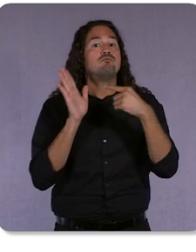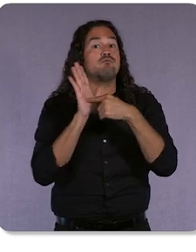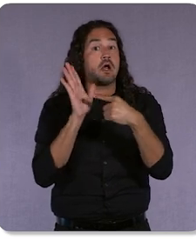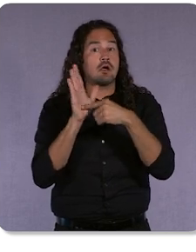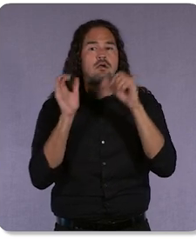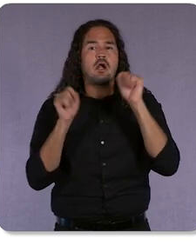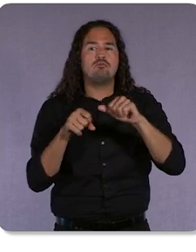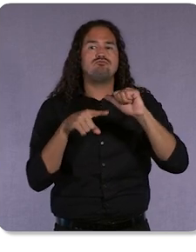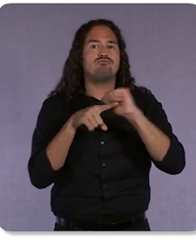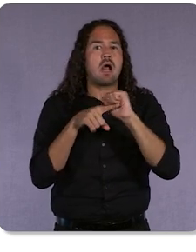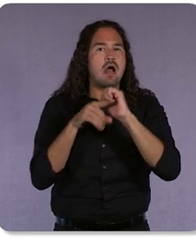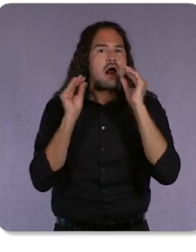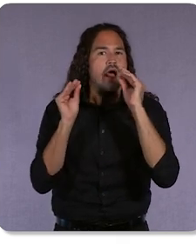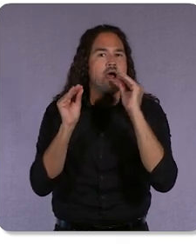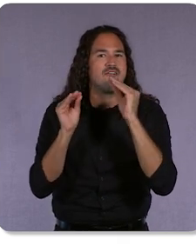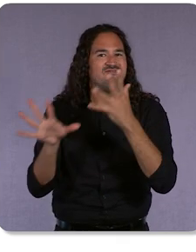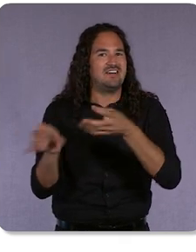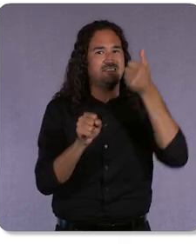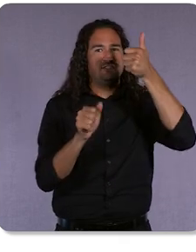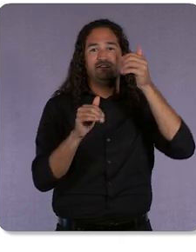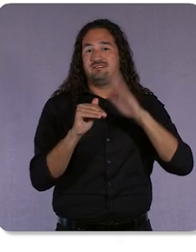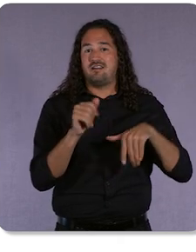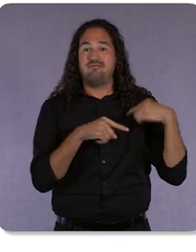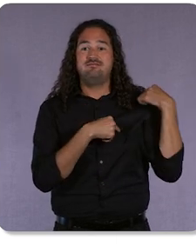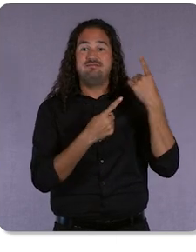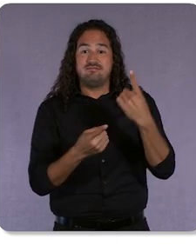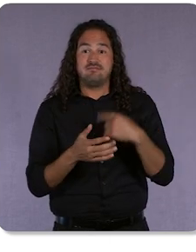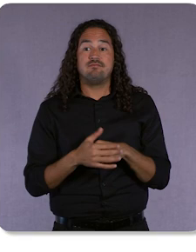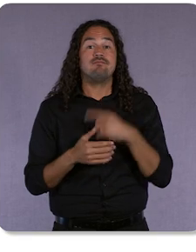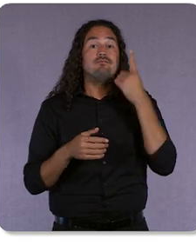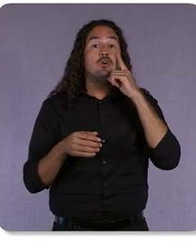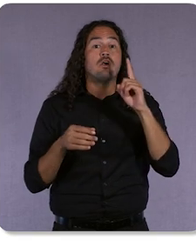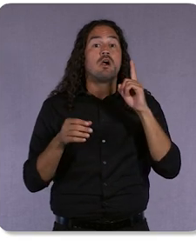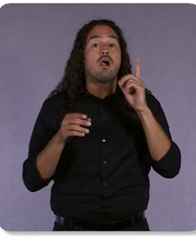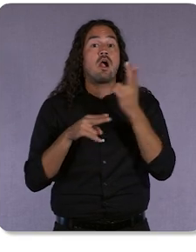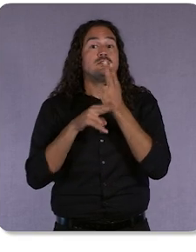But this is what’s important. For customers optimizing toward a target ROAS,